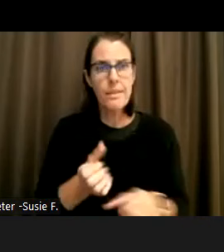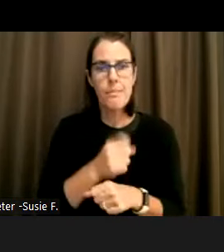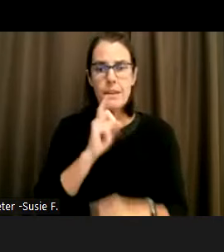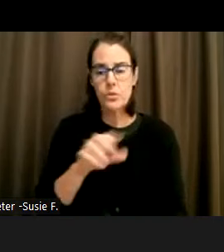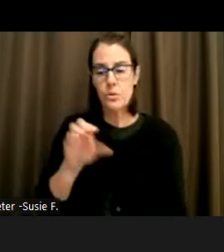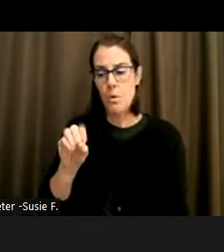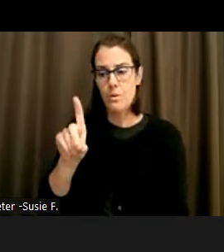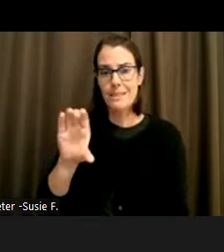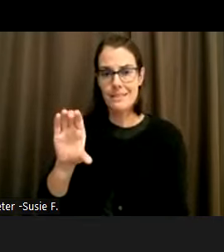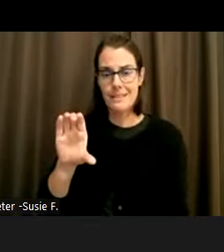economical,